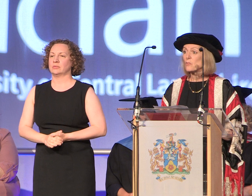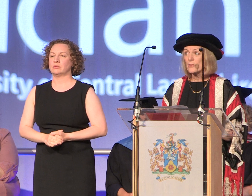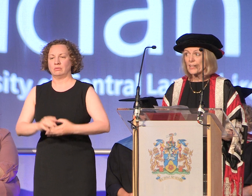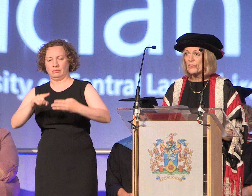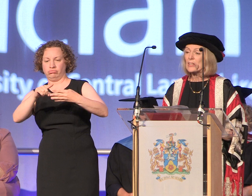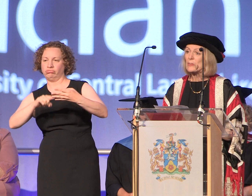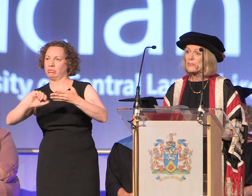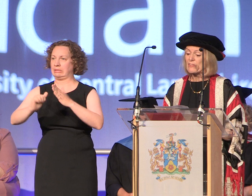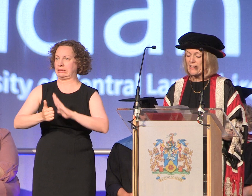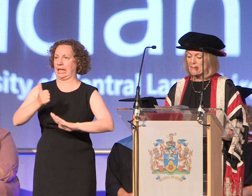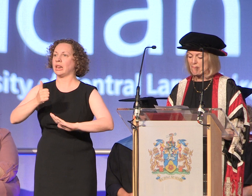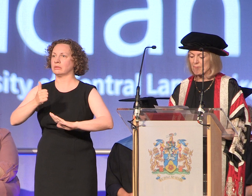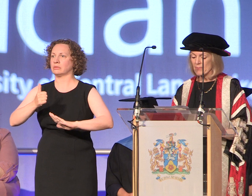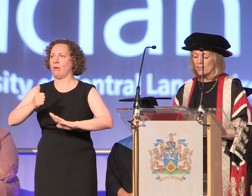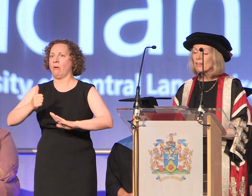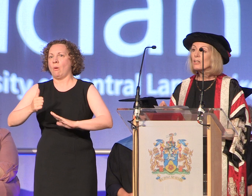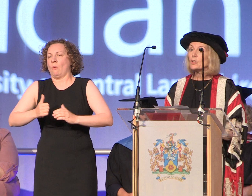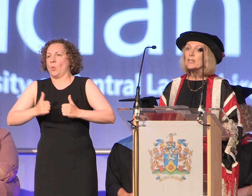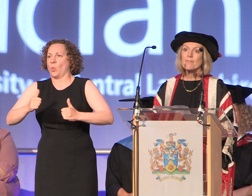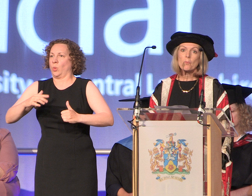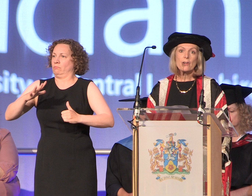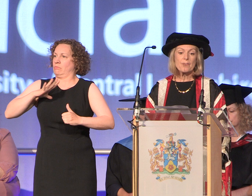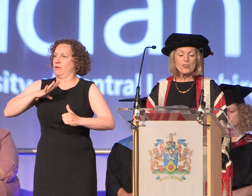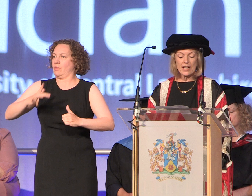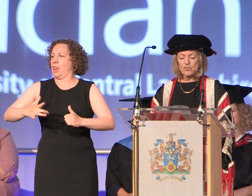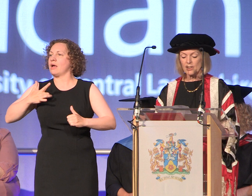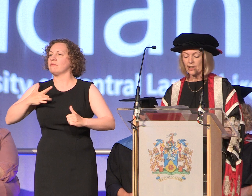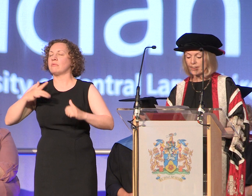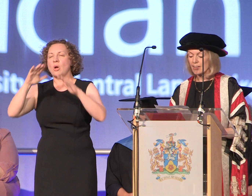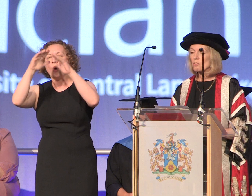will stand you in good stead you leave the world of Education and learning to